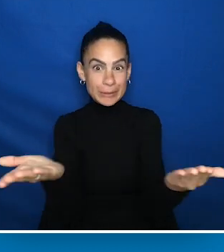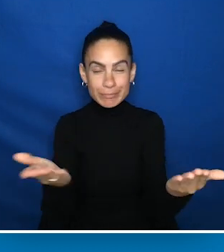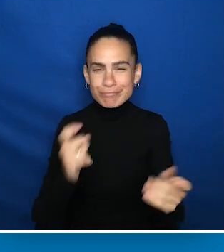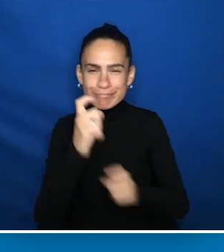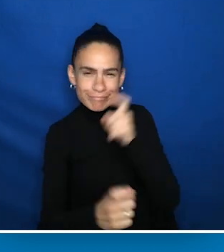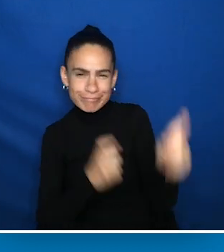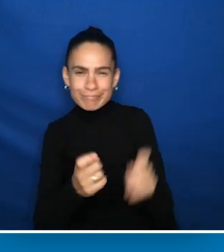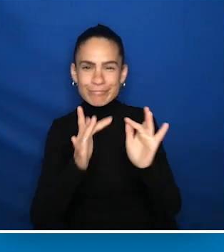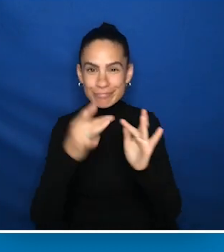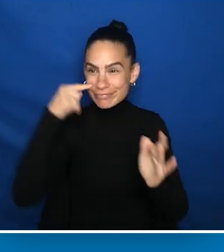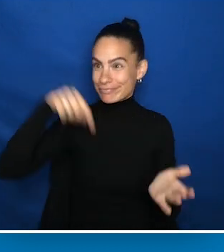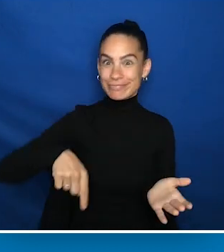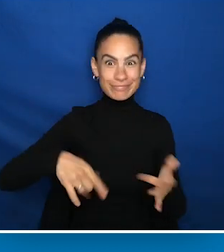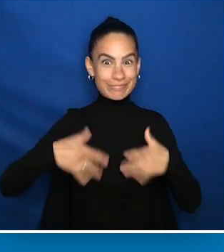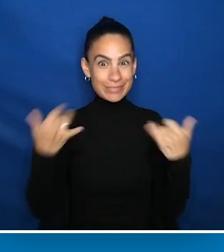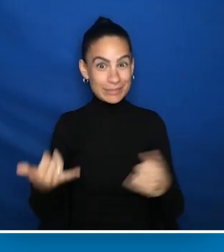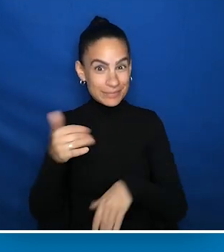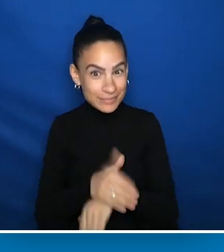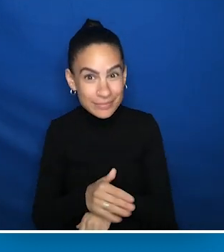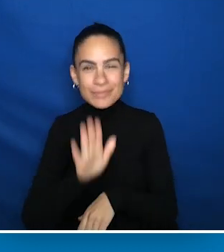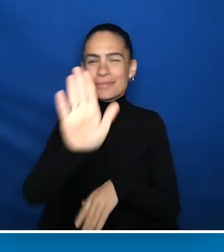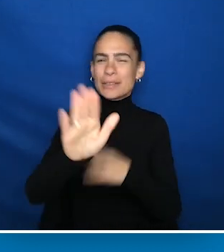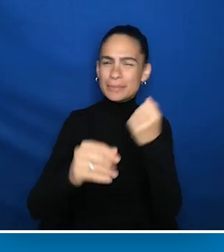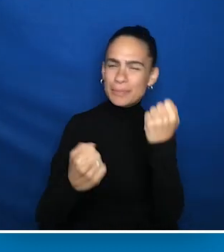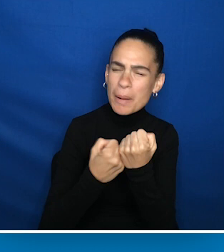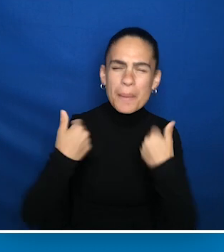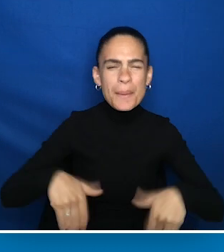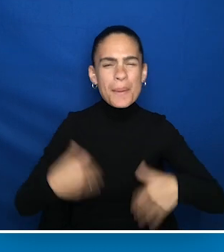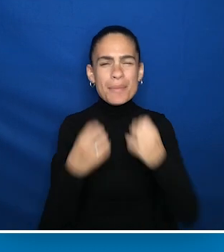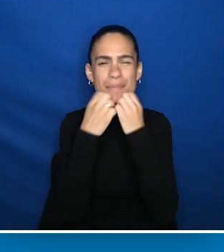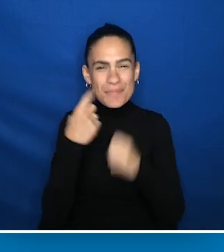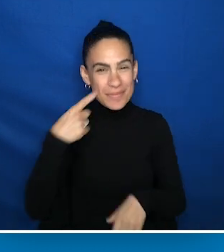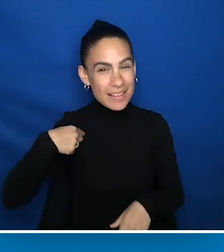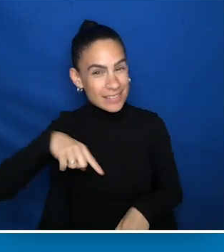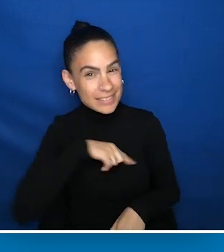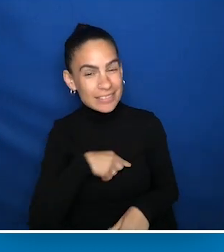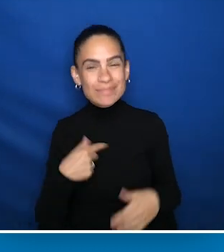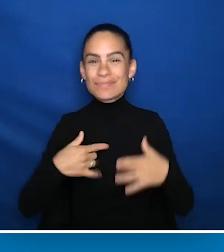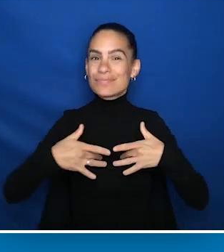including those individuals who gave online for this gala tonight. Your support means the world to us.